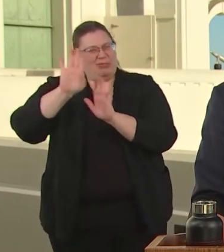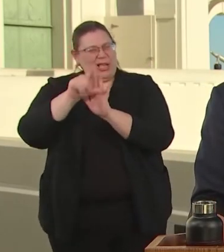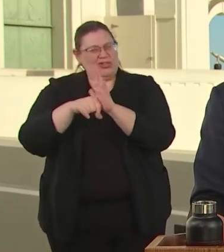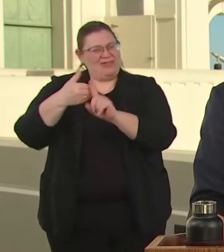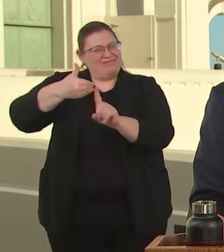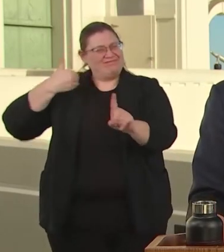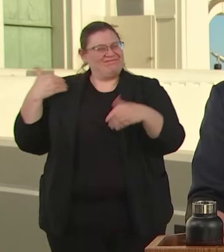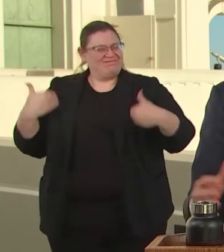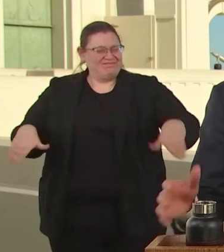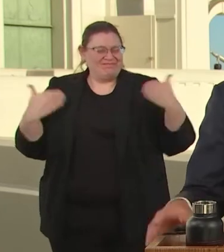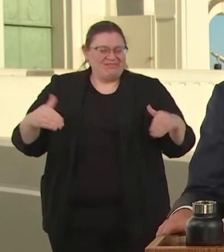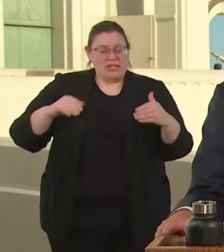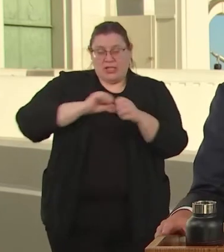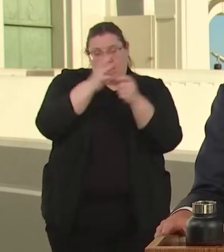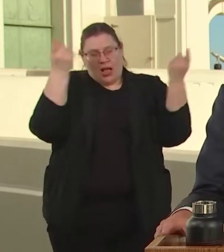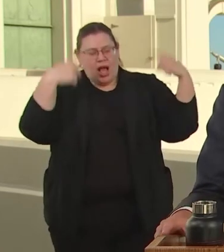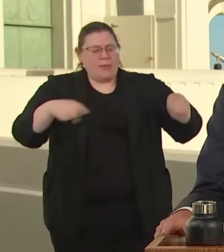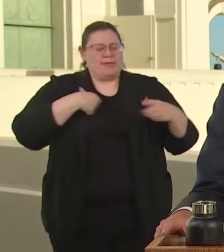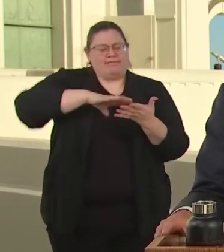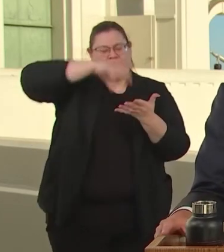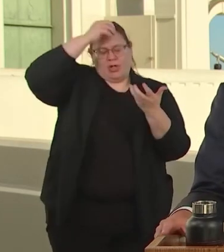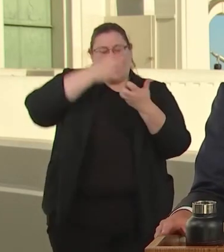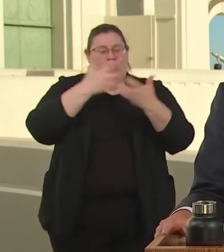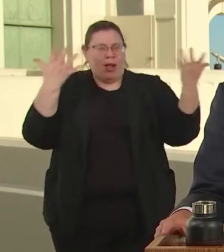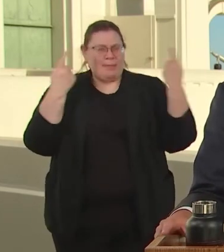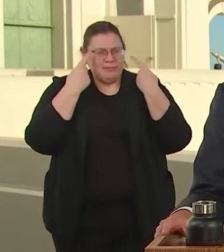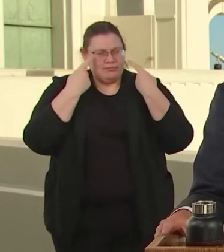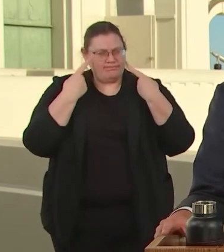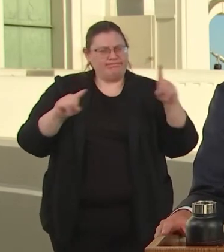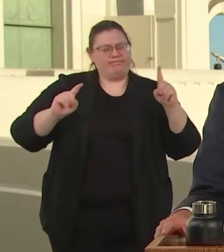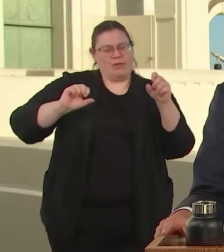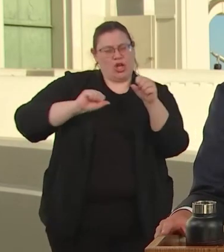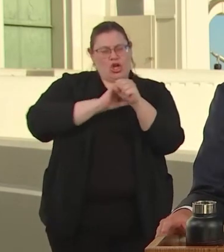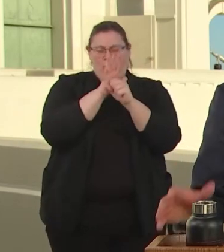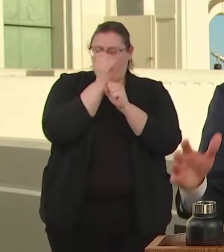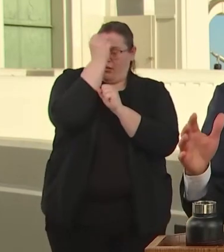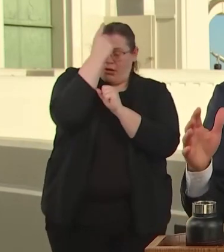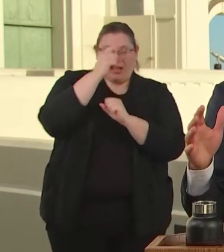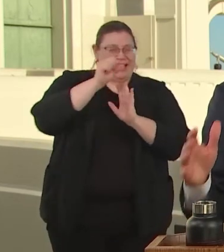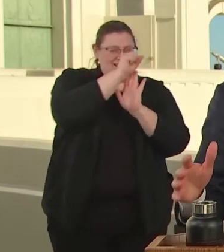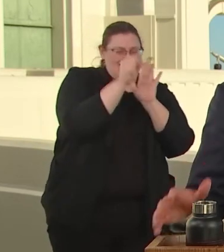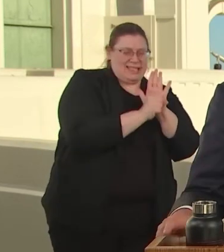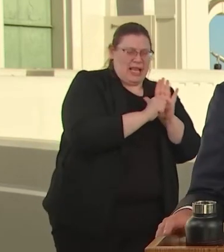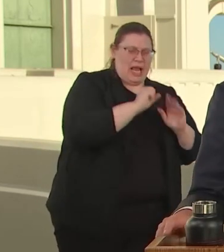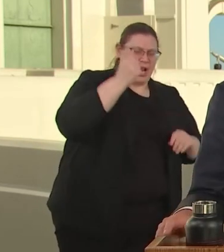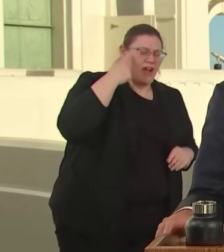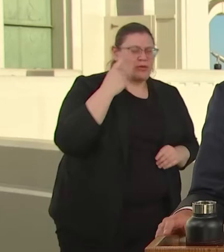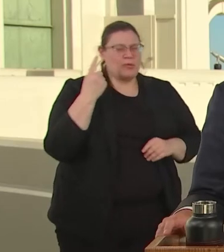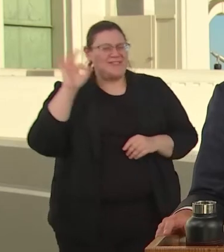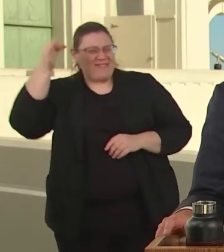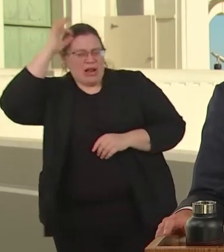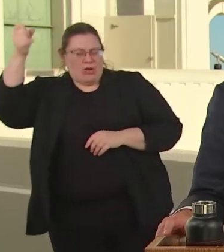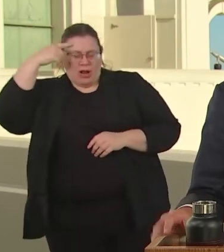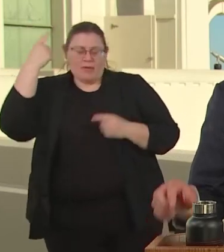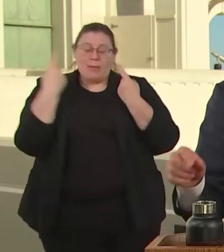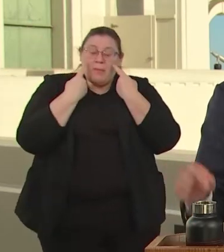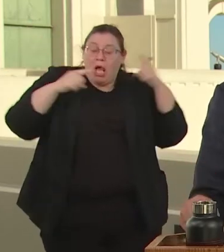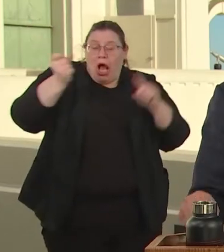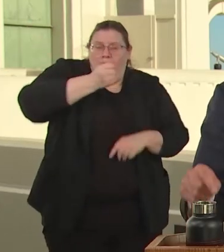THE COVID FINALLY LEAD THE STATE AND GOVERNMENTS FOR SOMETHING THAT I HAVE BEEN BANG